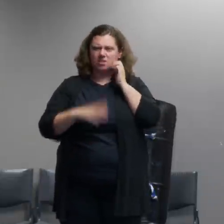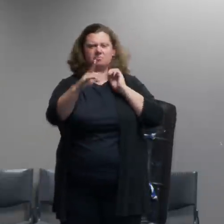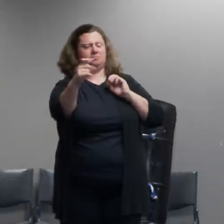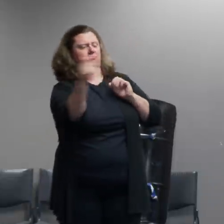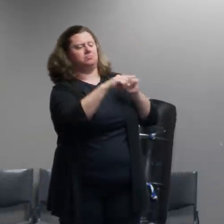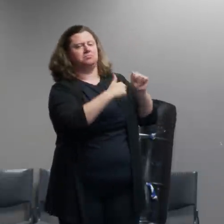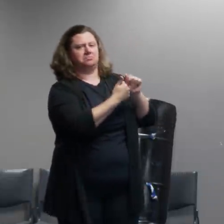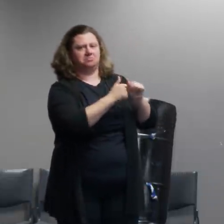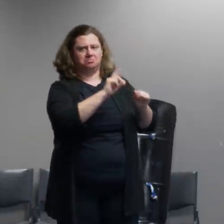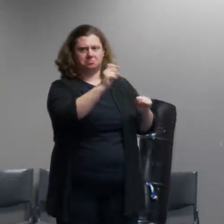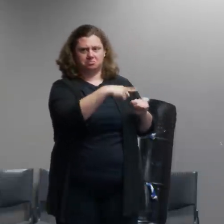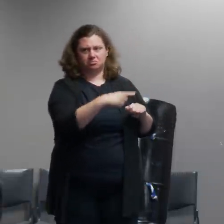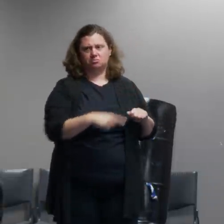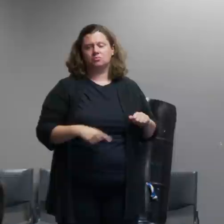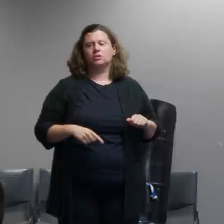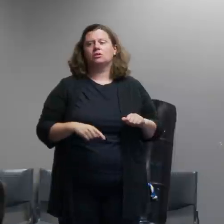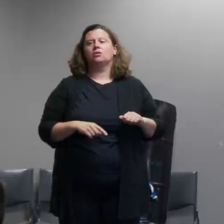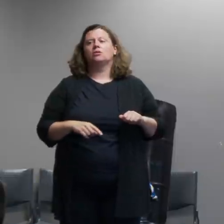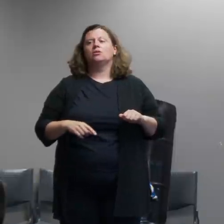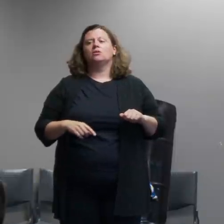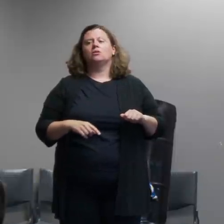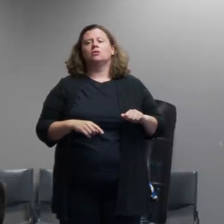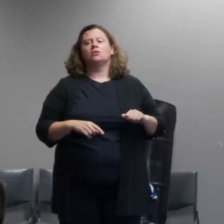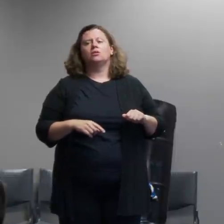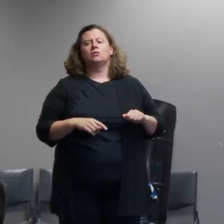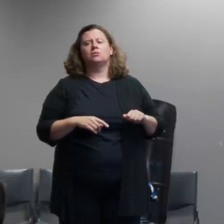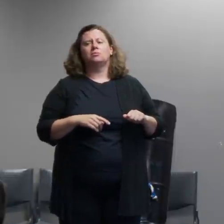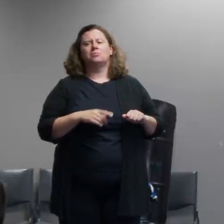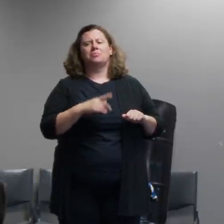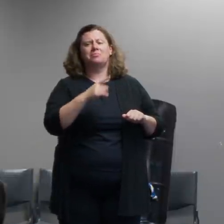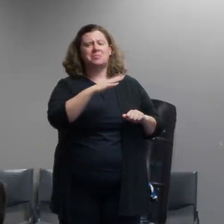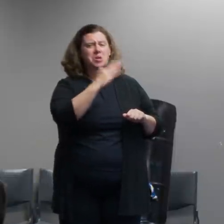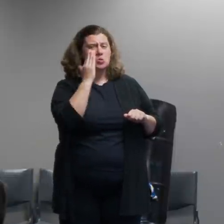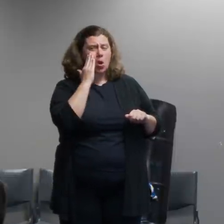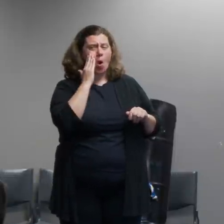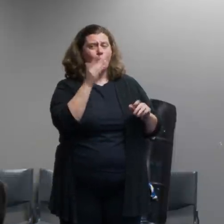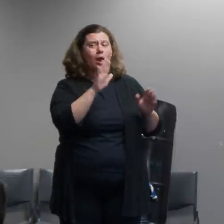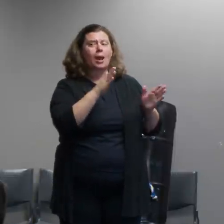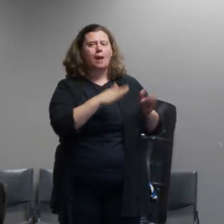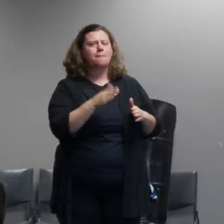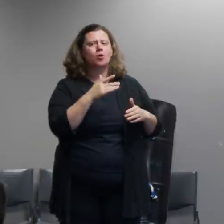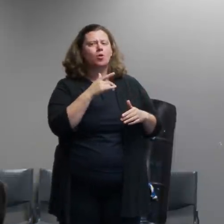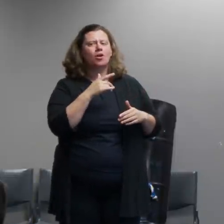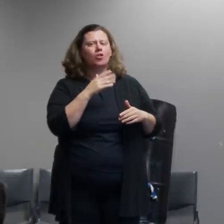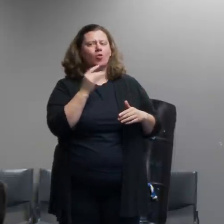tactics uh the fact that you're aware that that's happening why hasn't uh response patterns chained